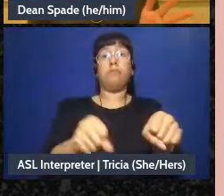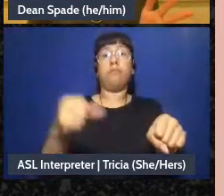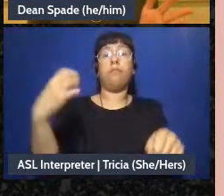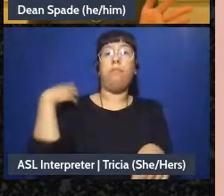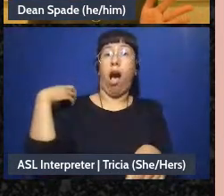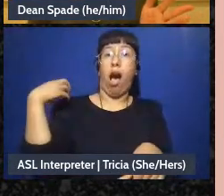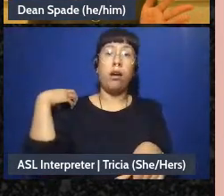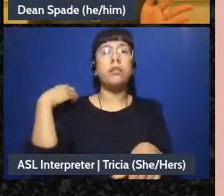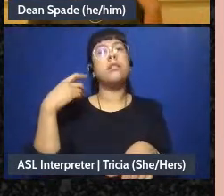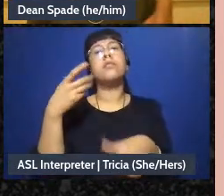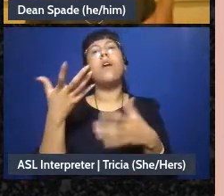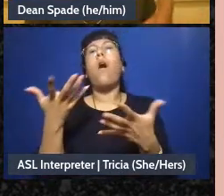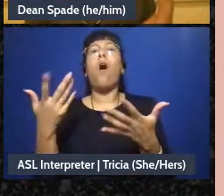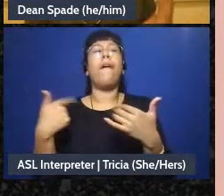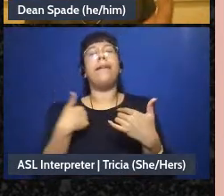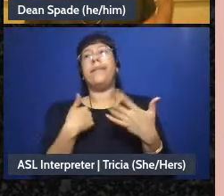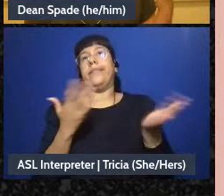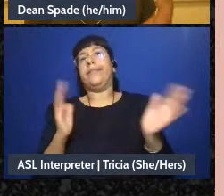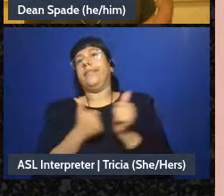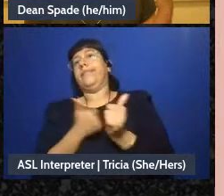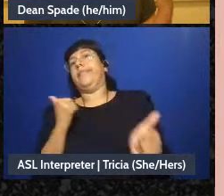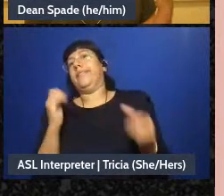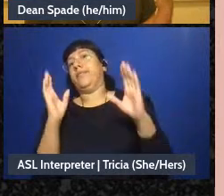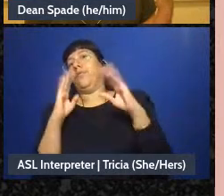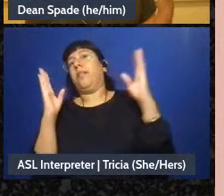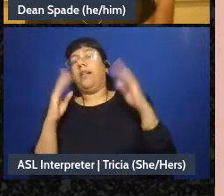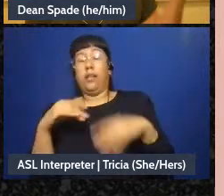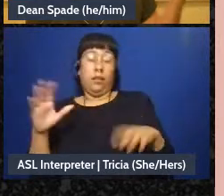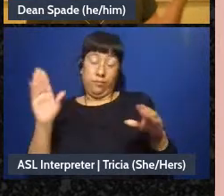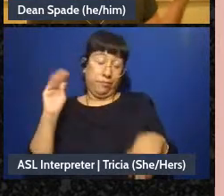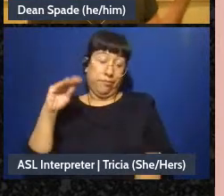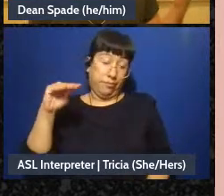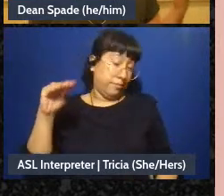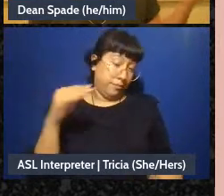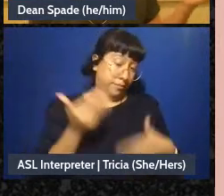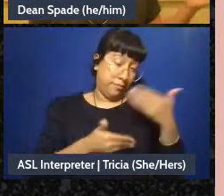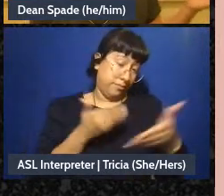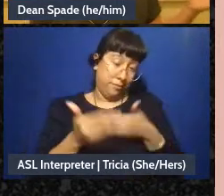or you're like trying not to get in trouble and just like get by in like your crappy job,